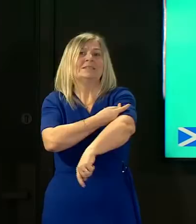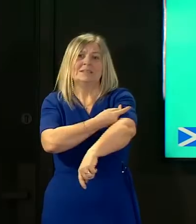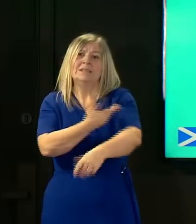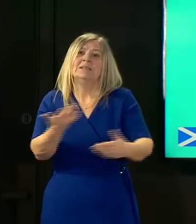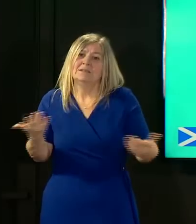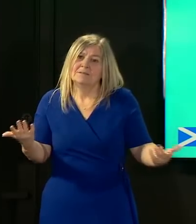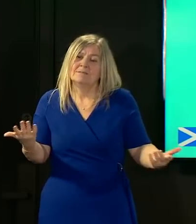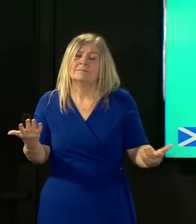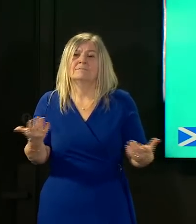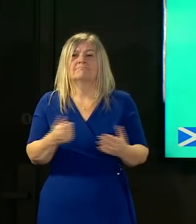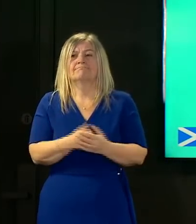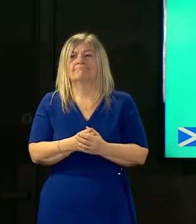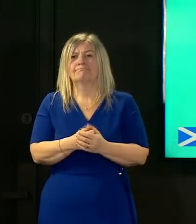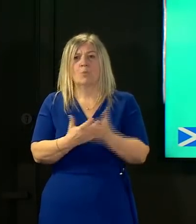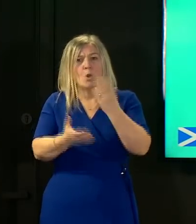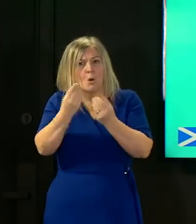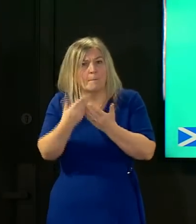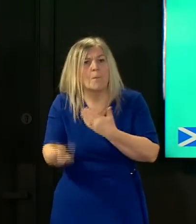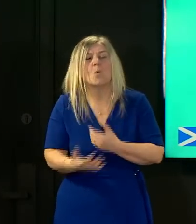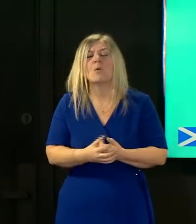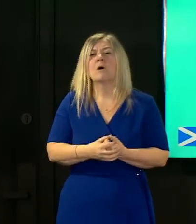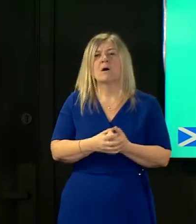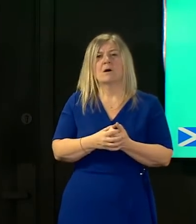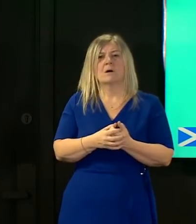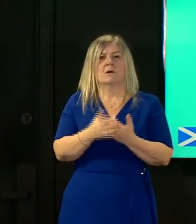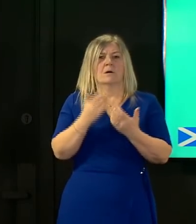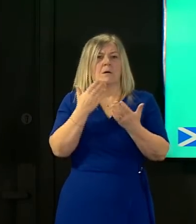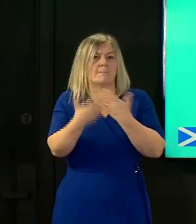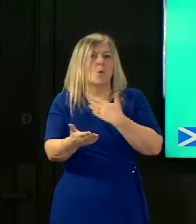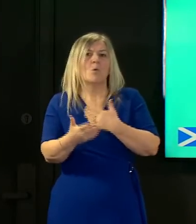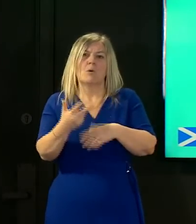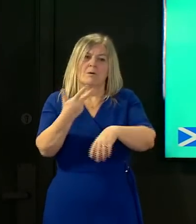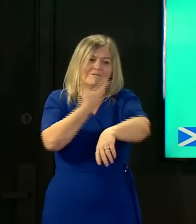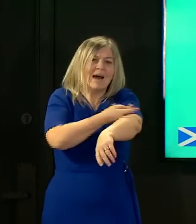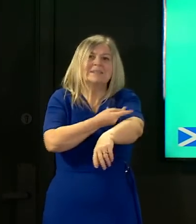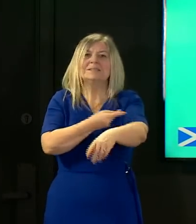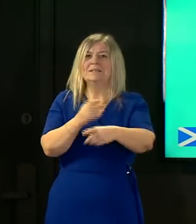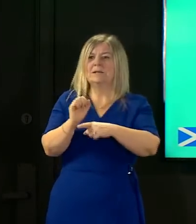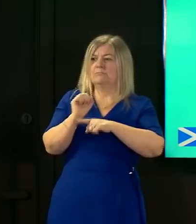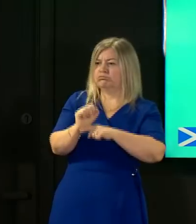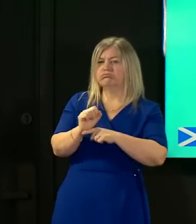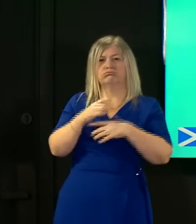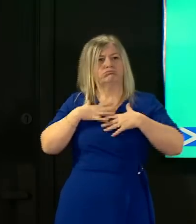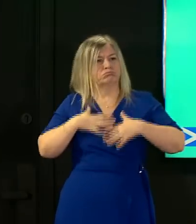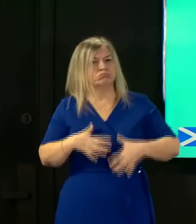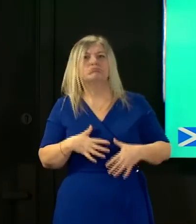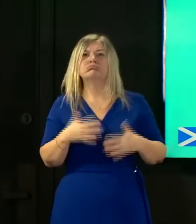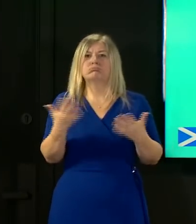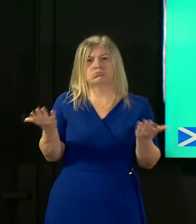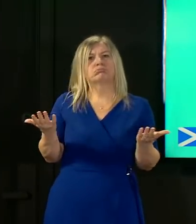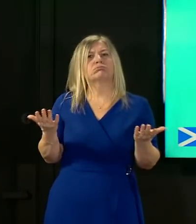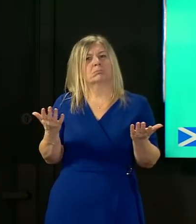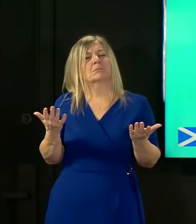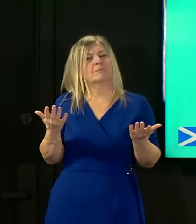greater levels of both vaccine mediated immunity and naturally acquired immunity it becomes more